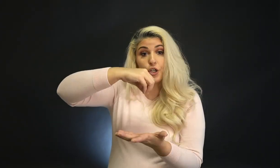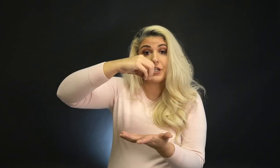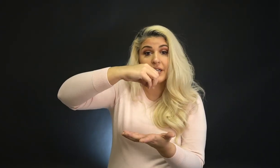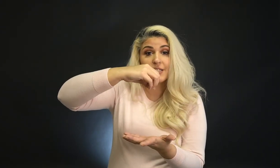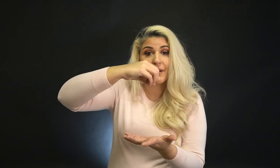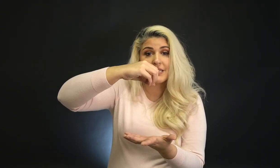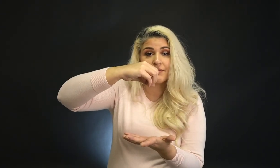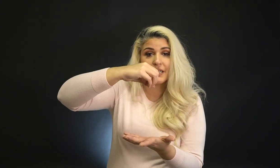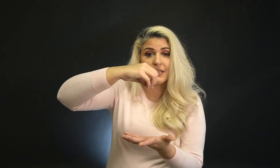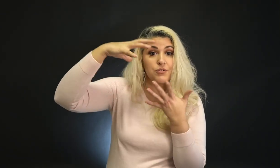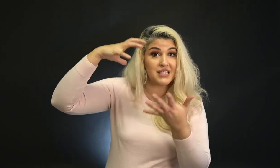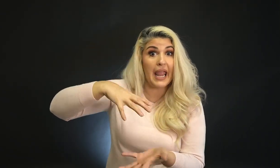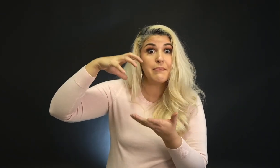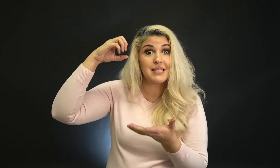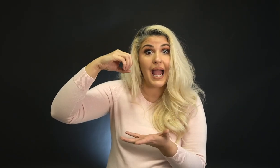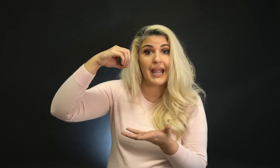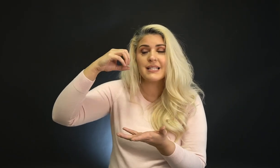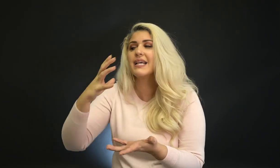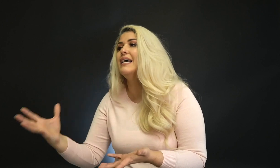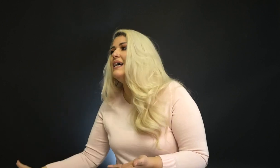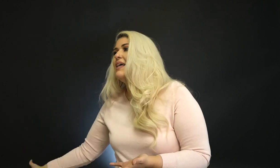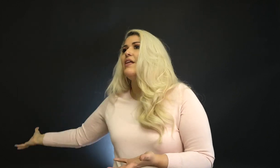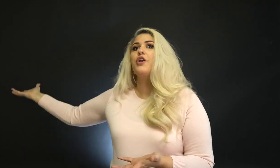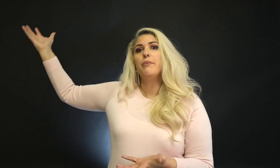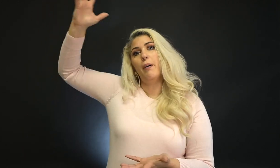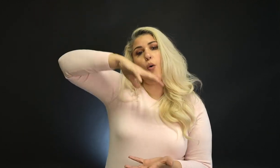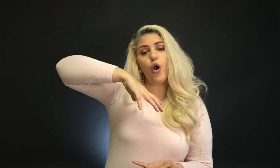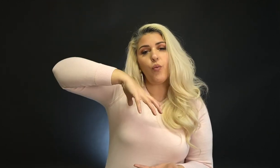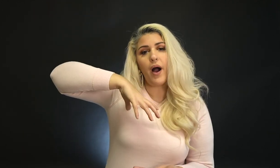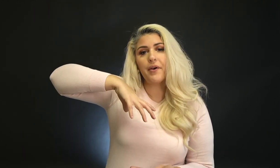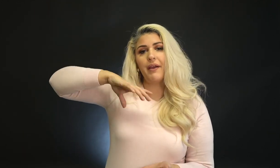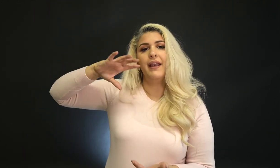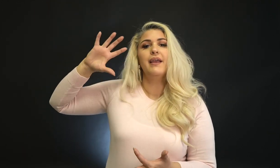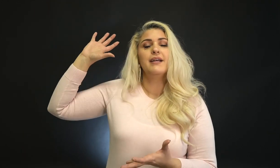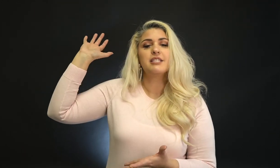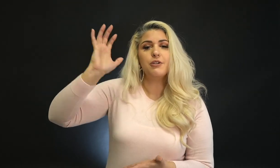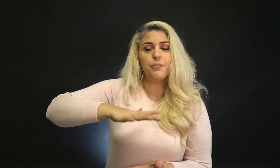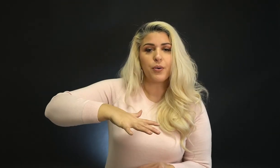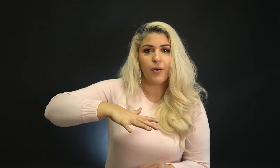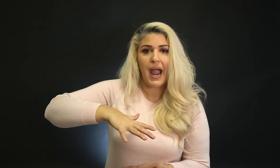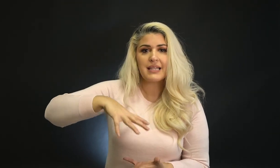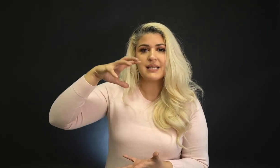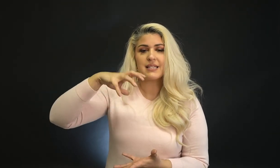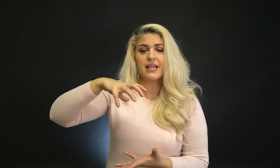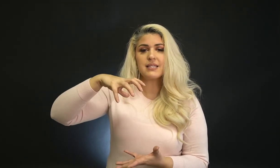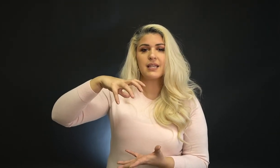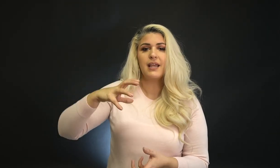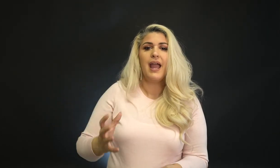learn it expressively, those same signs. Then you're gonna put more water in to practice it.